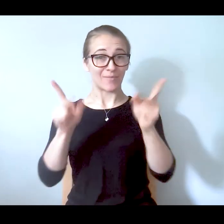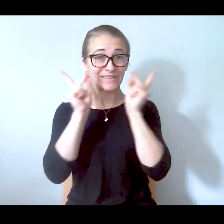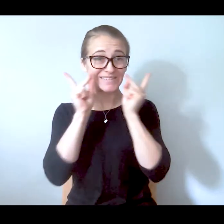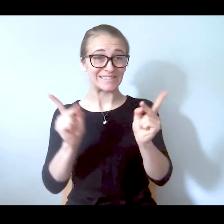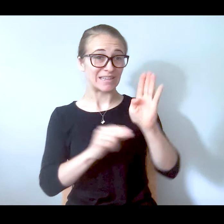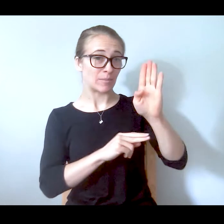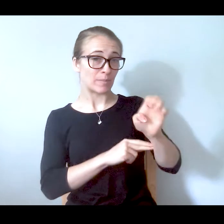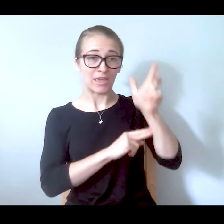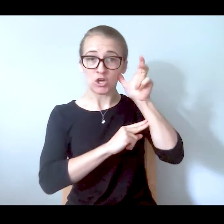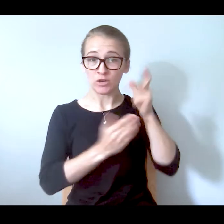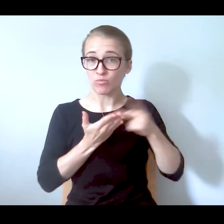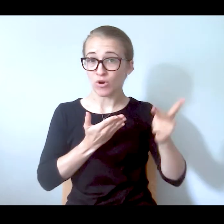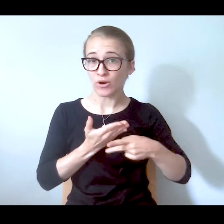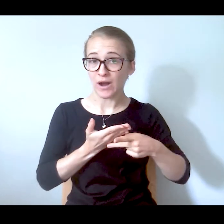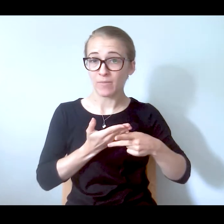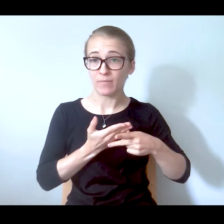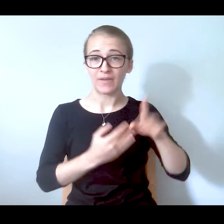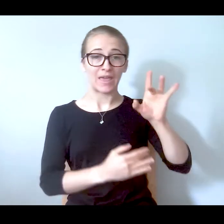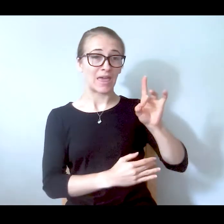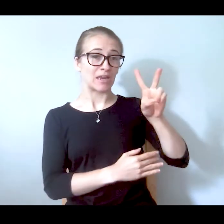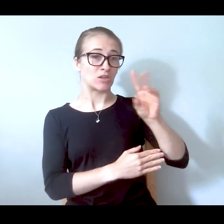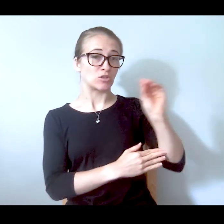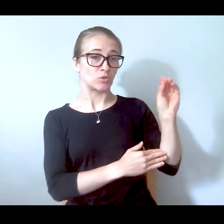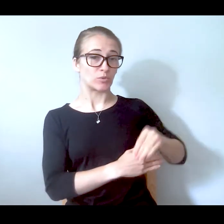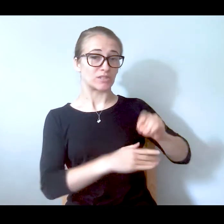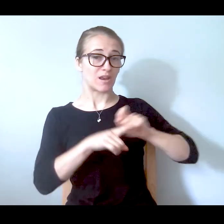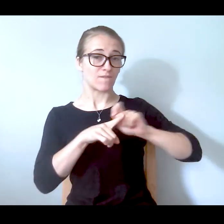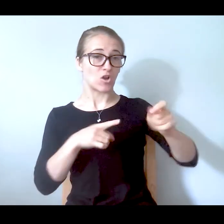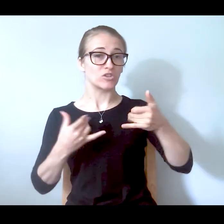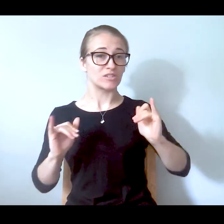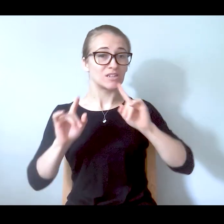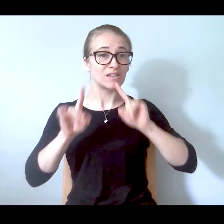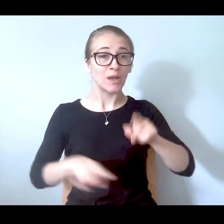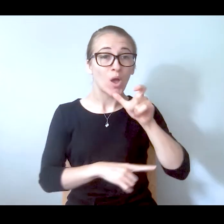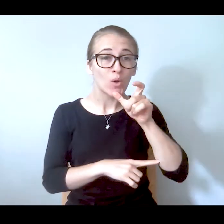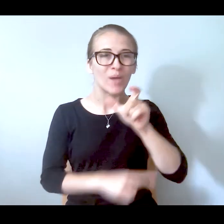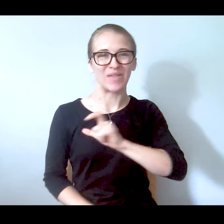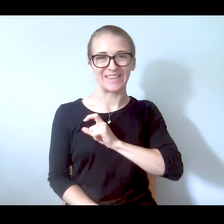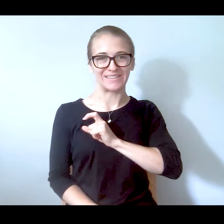program, 82 percent of calls are still being responded to by police, and there have been prior